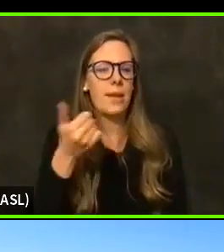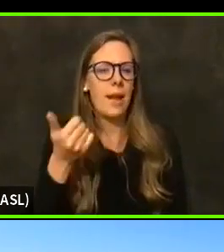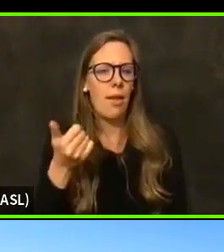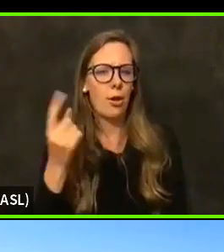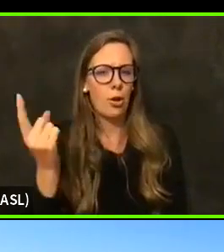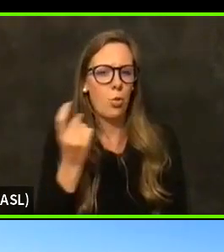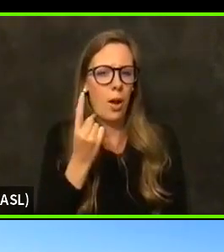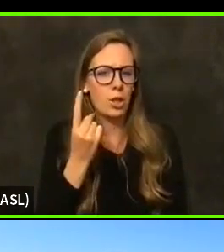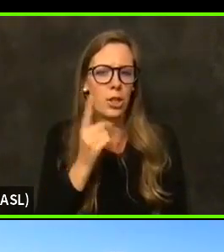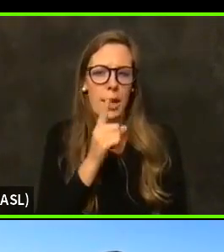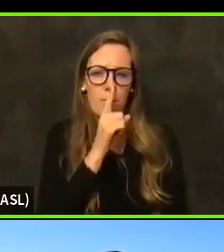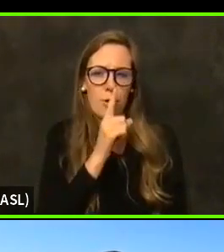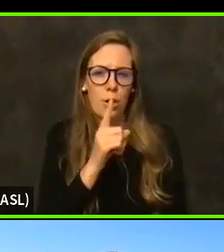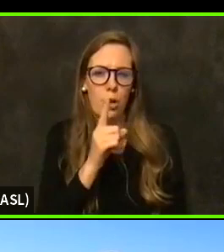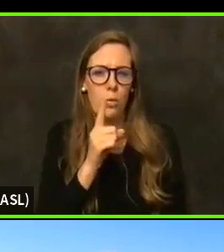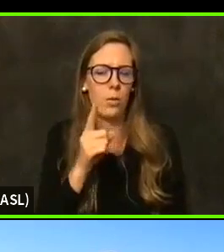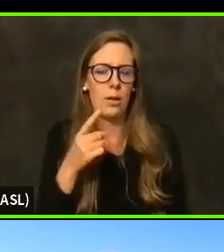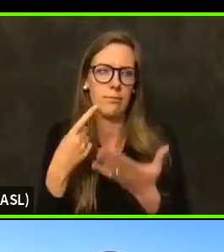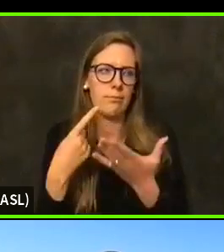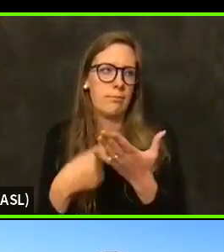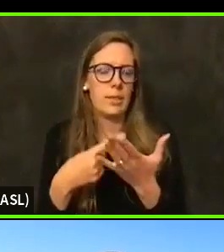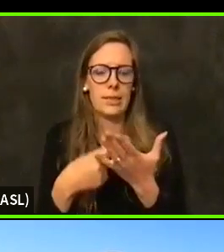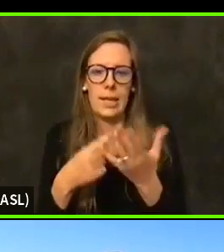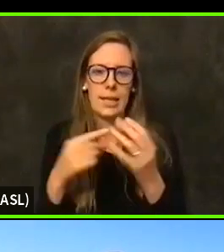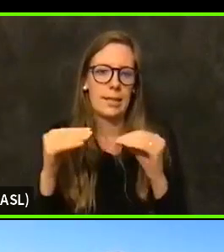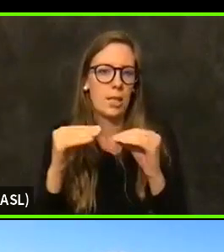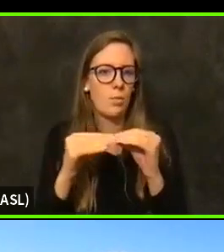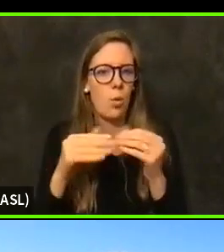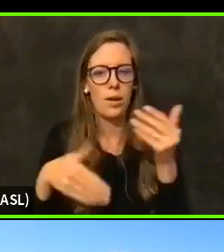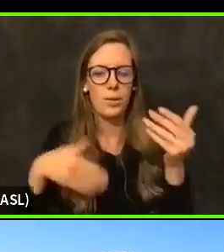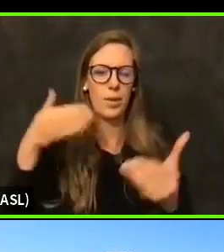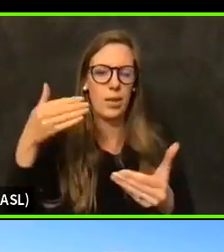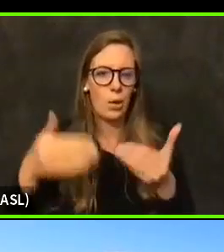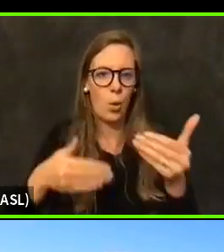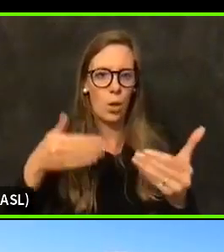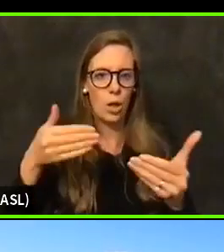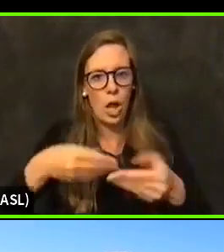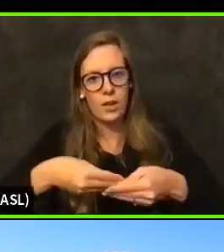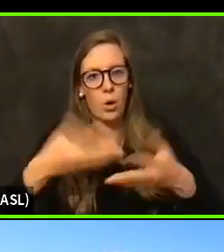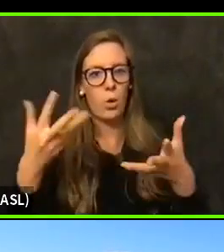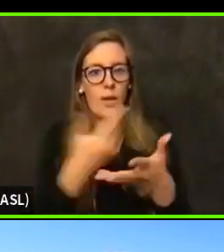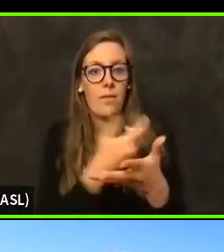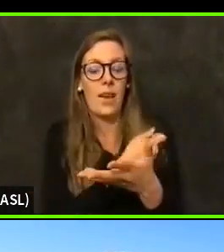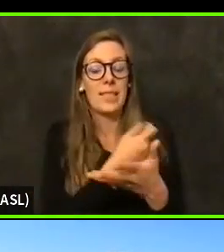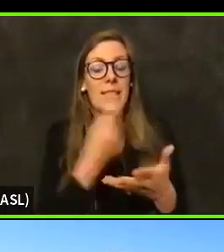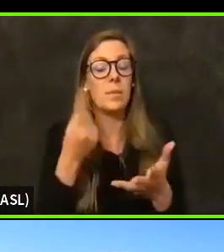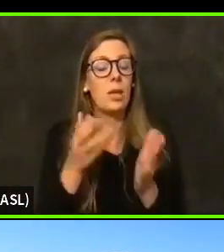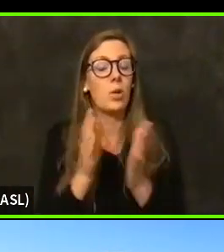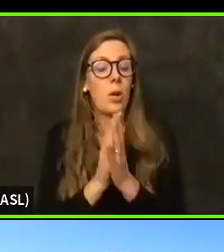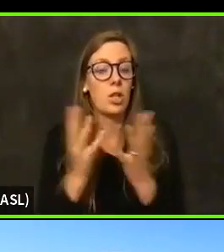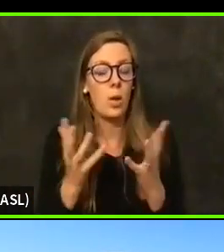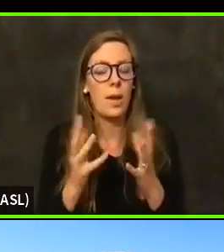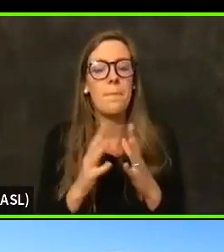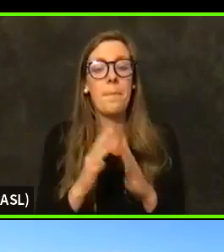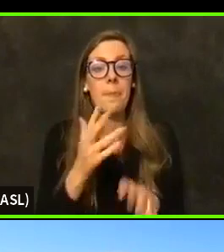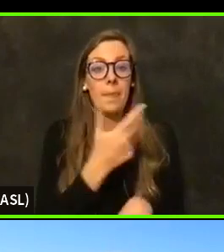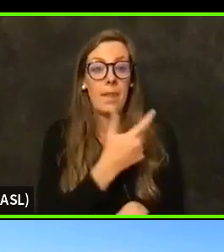come more as we as we go along and our roll out of vaccinations. The question is, is the vaccine voluntary?